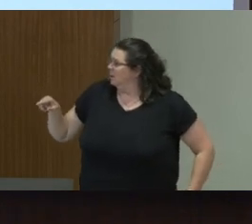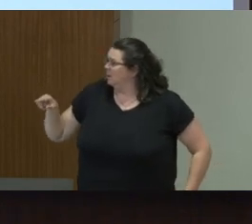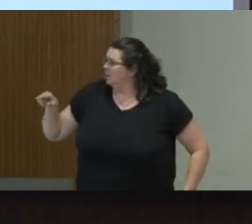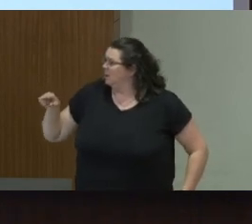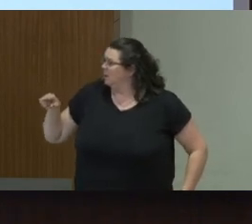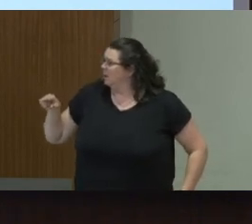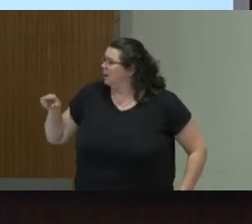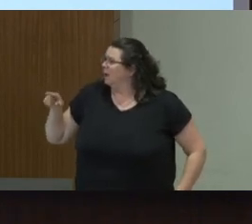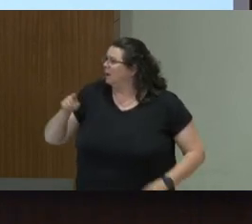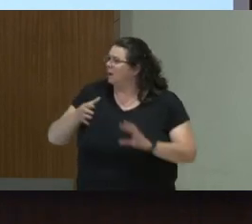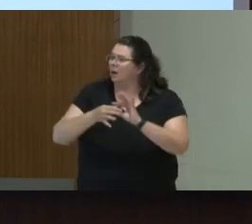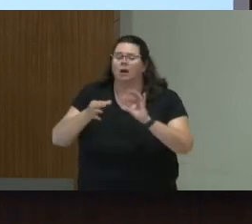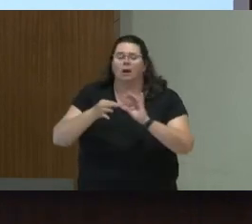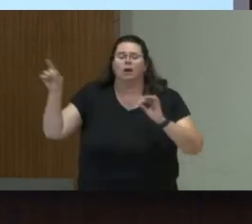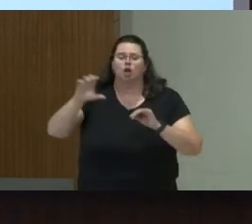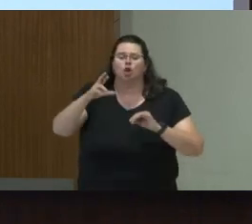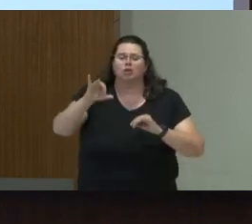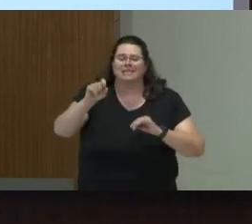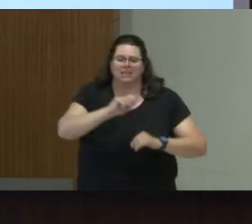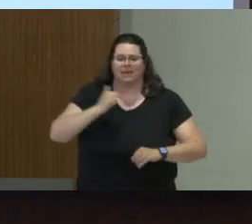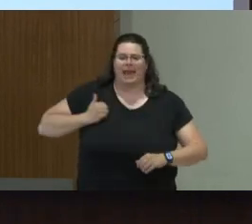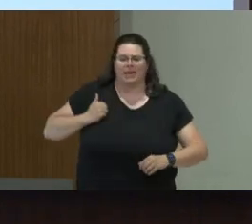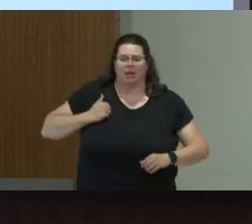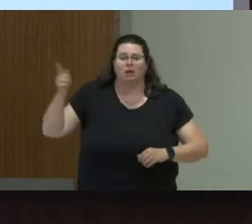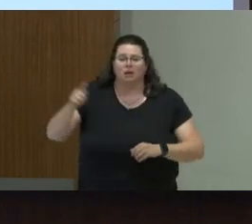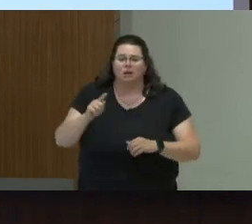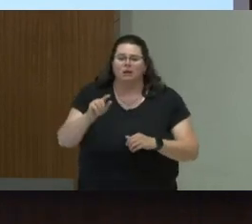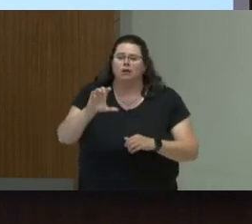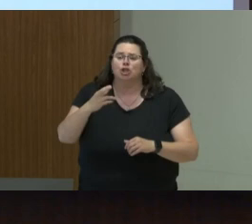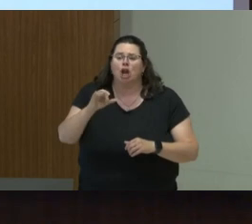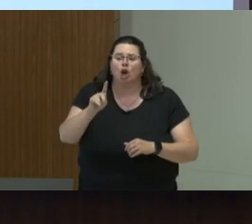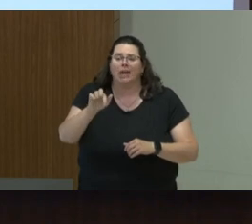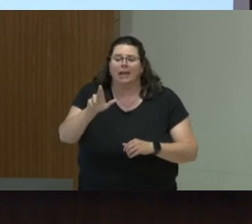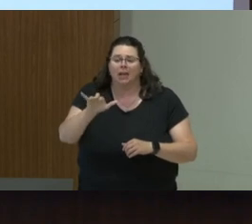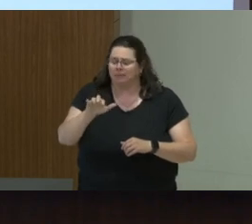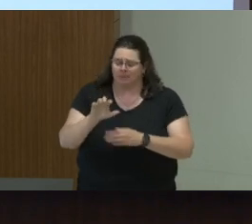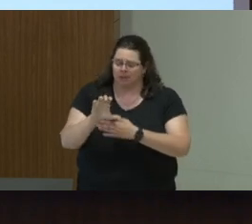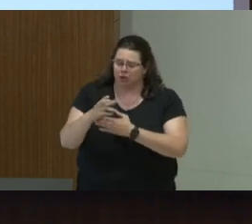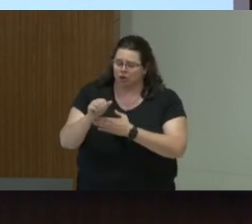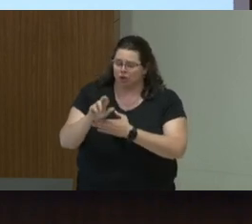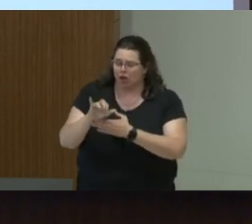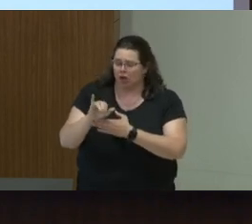for hospitals, a lot of charity work was to the non-Muslim churches,